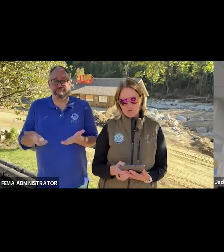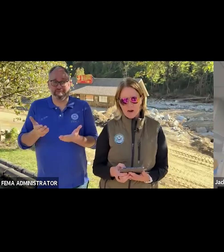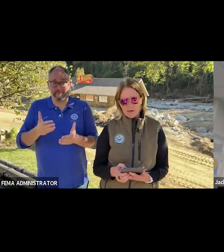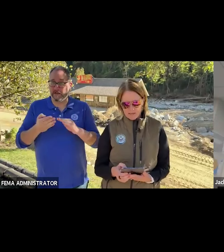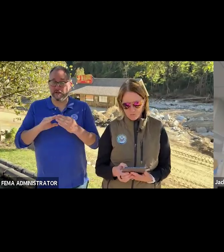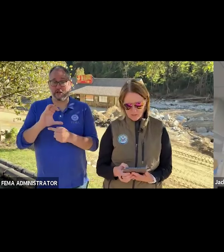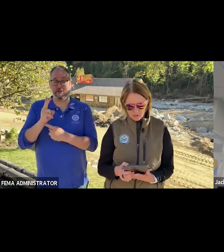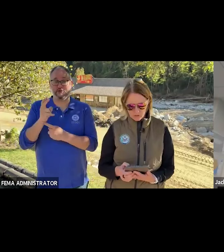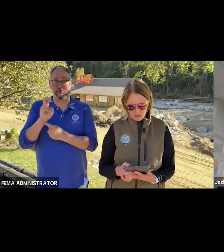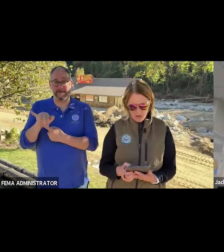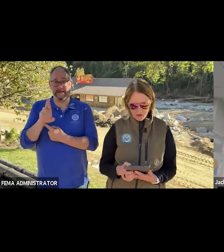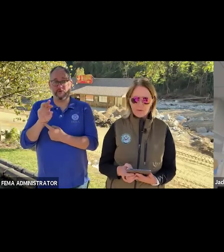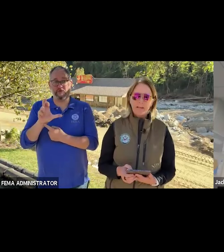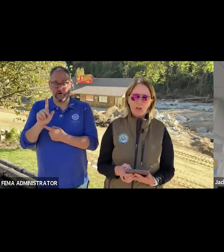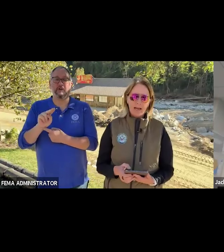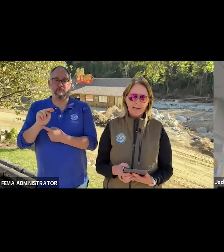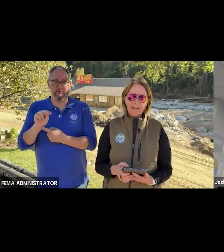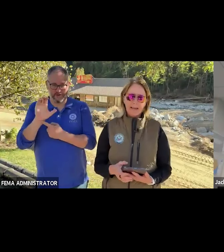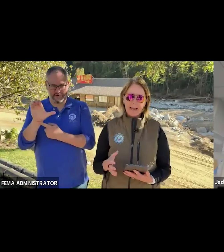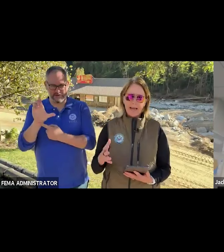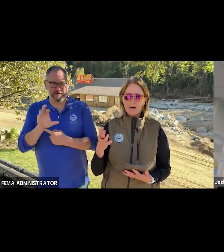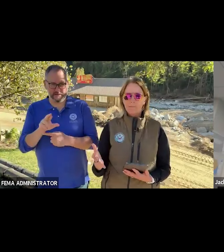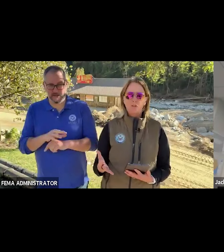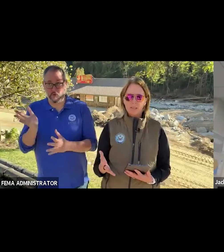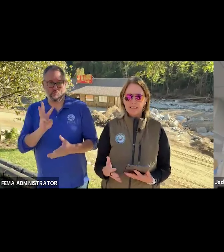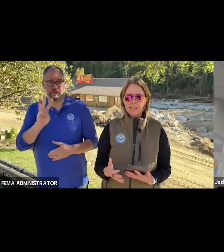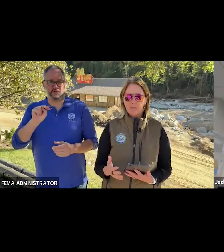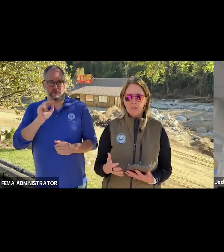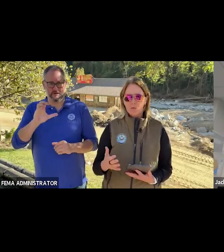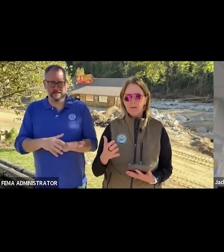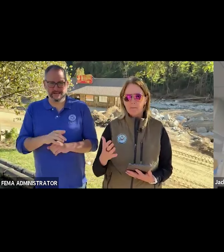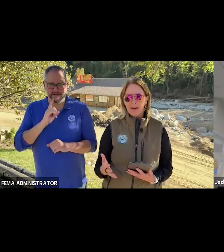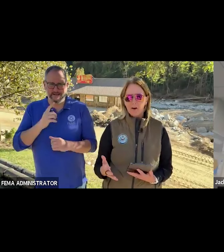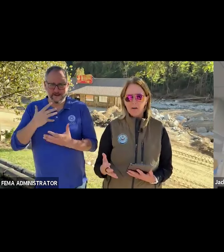Rock in western North Carolina, and I had an opportunity to meet with the mayor